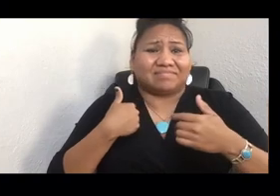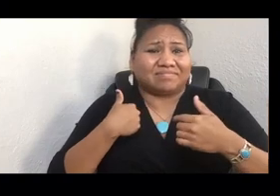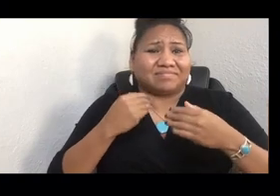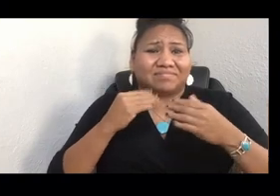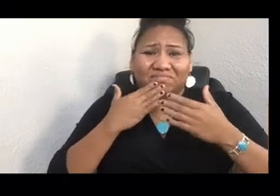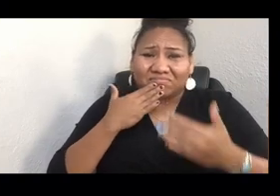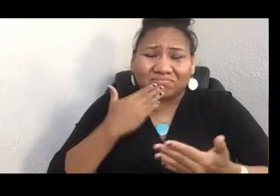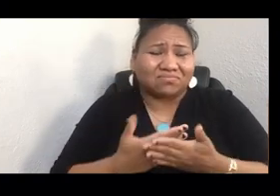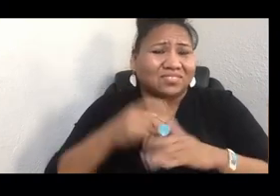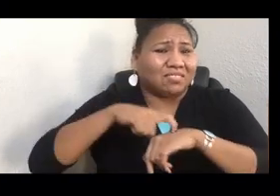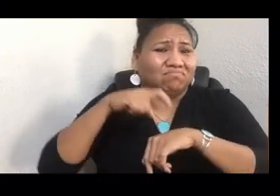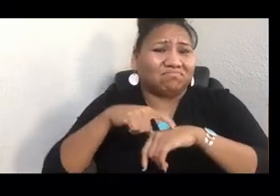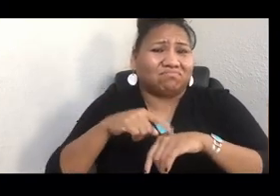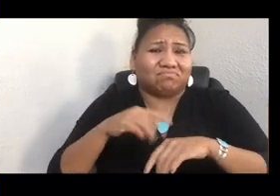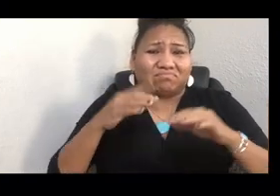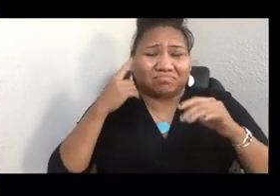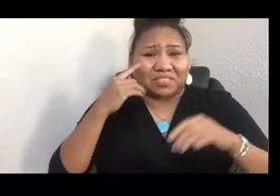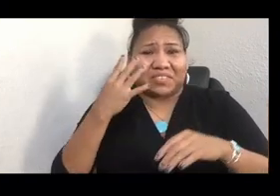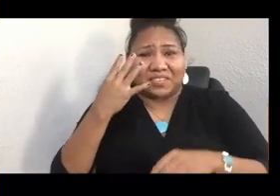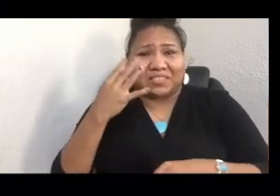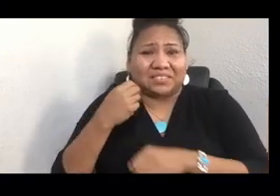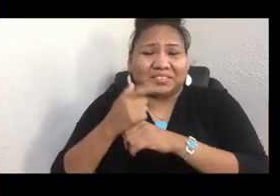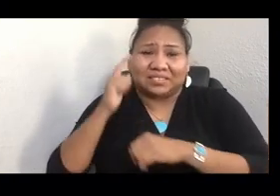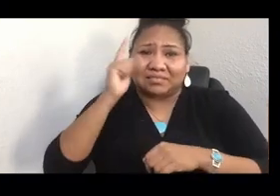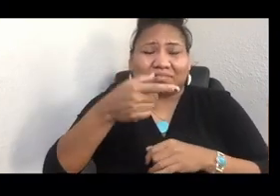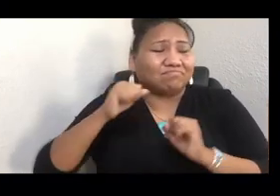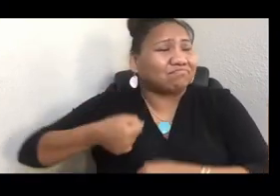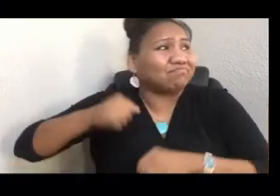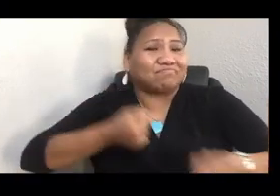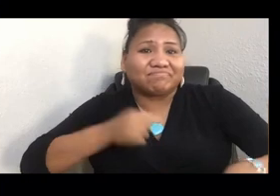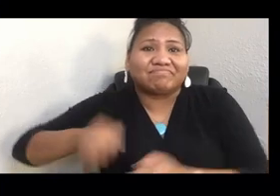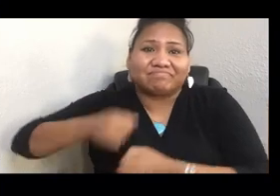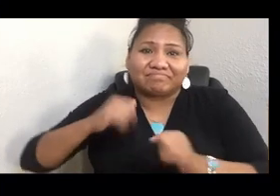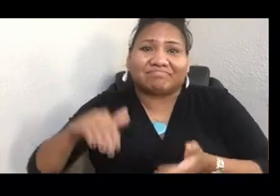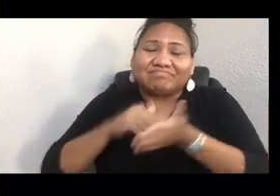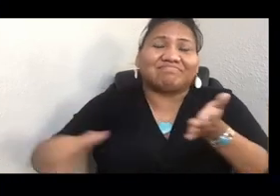were going to do it again. They were going to paddle to Bella Bella.